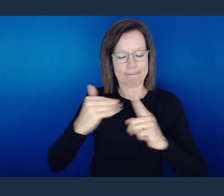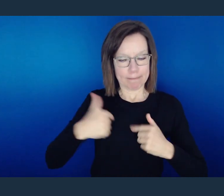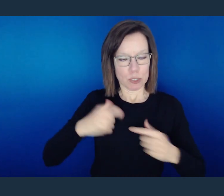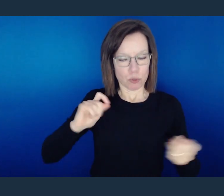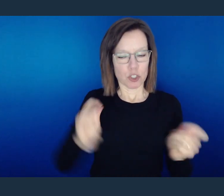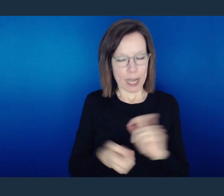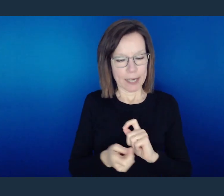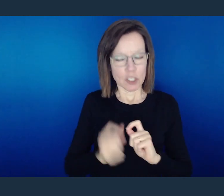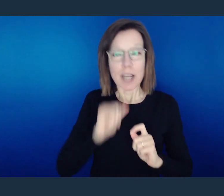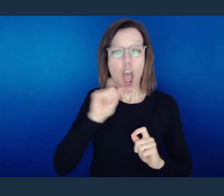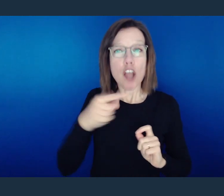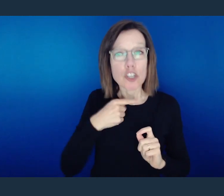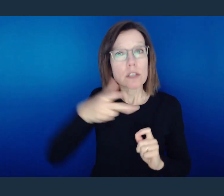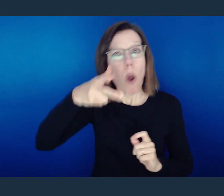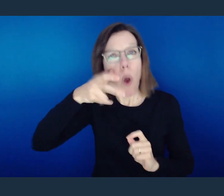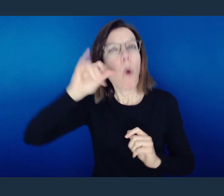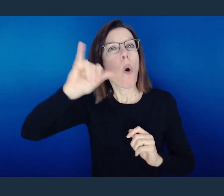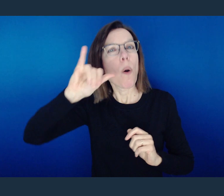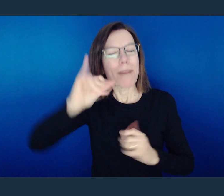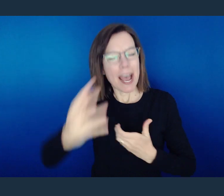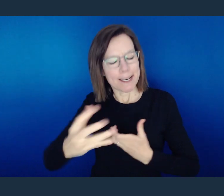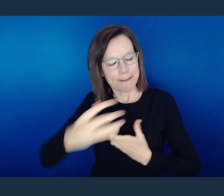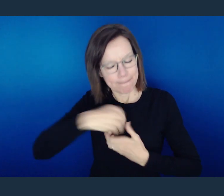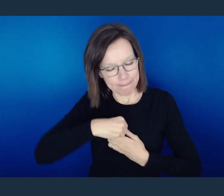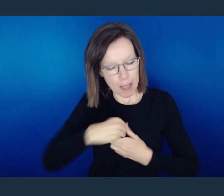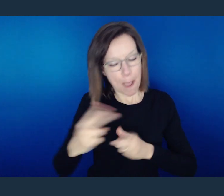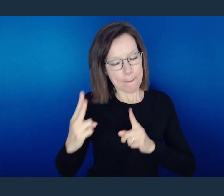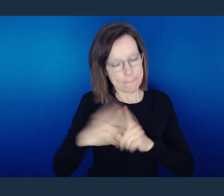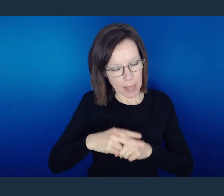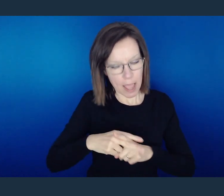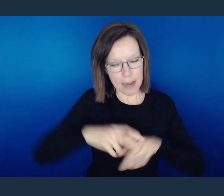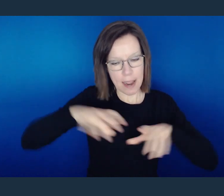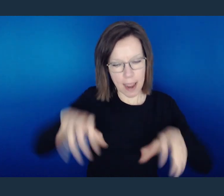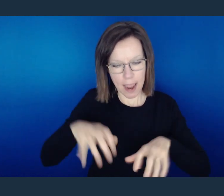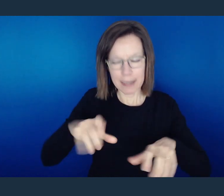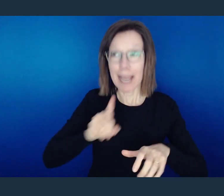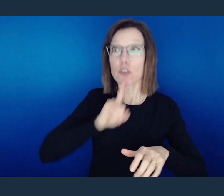that we might not only hear it, but that we might do it, that we might become a true witness